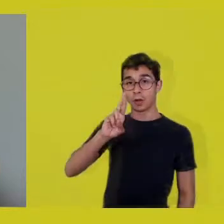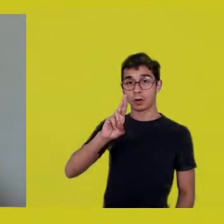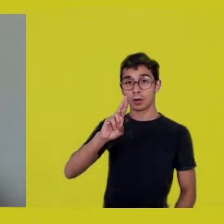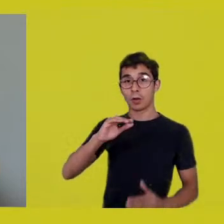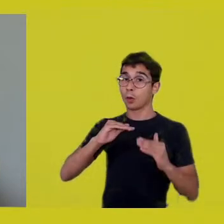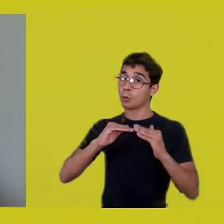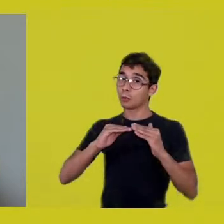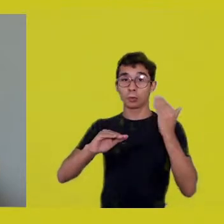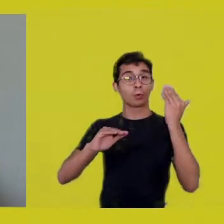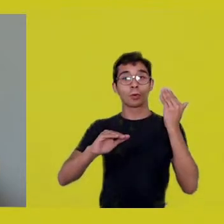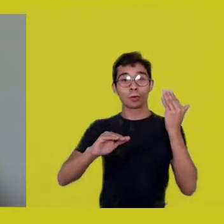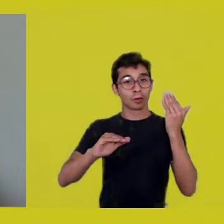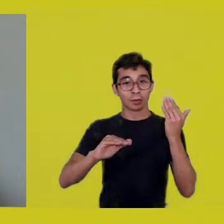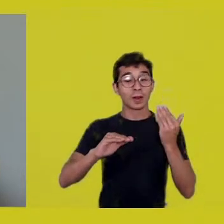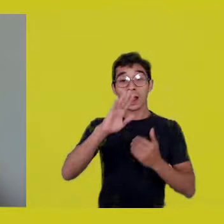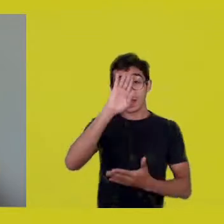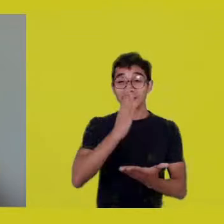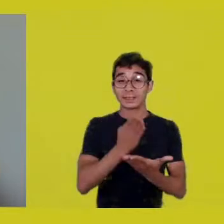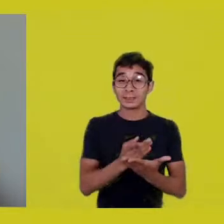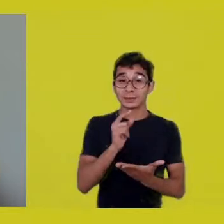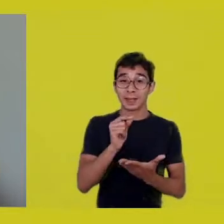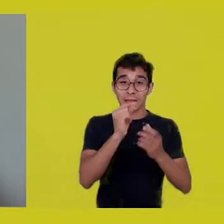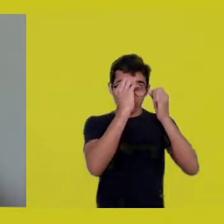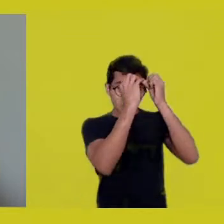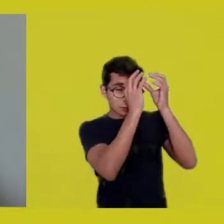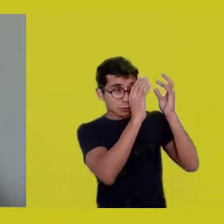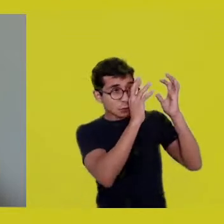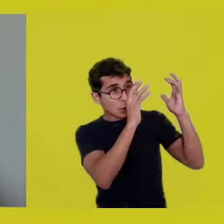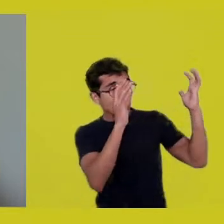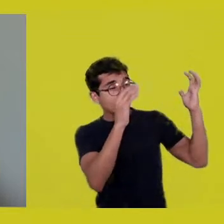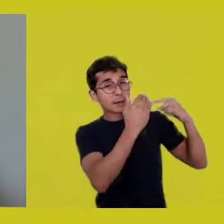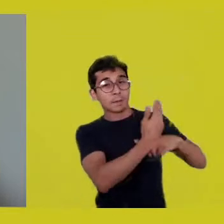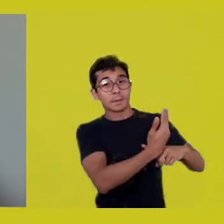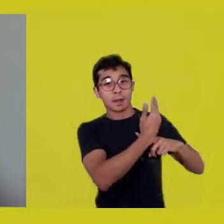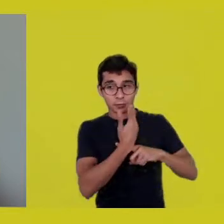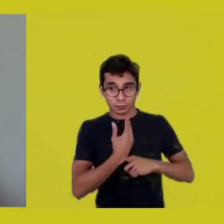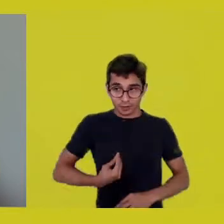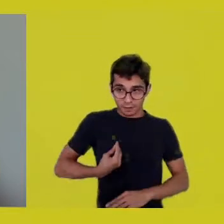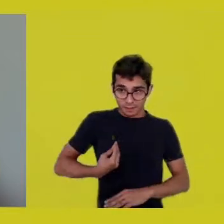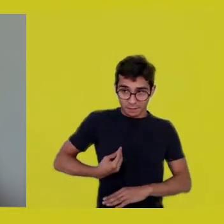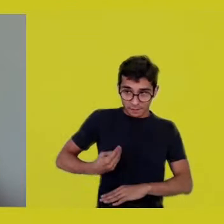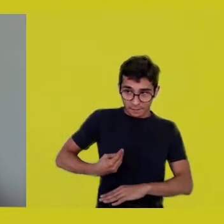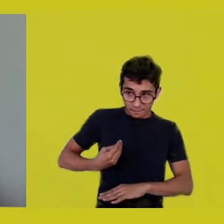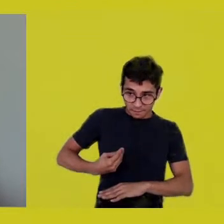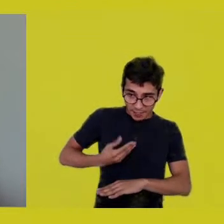instead of... -Living is better than dreaming.